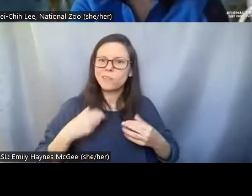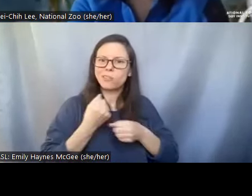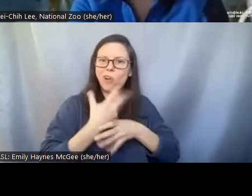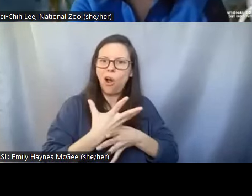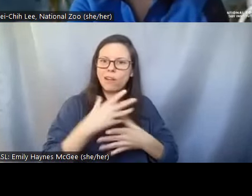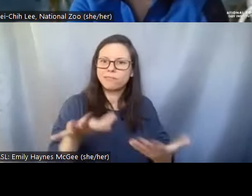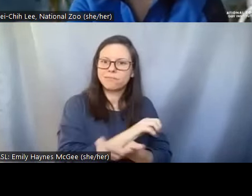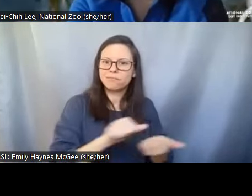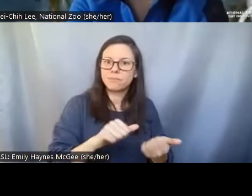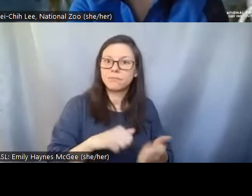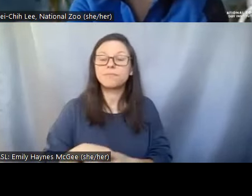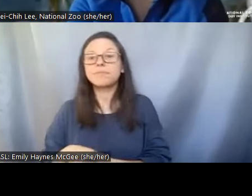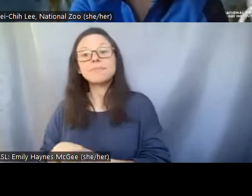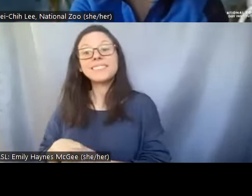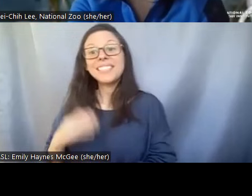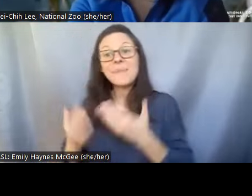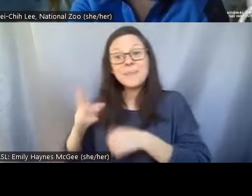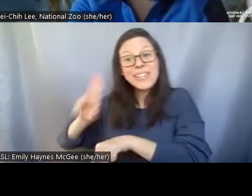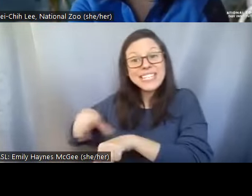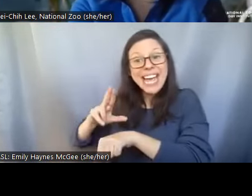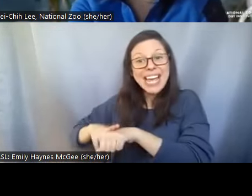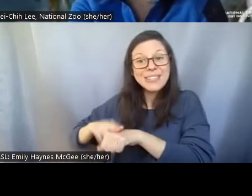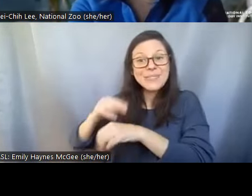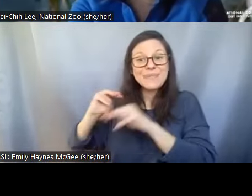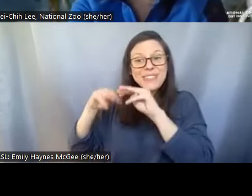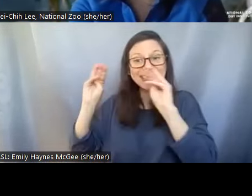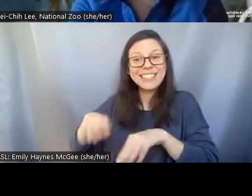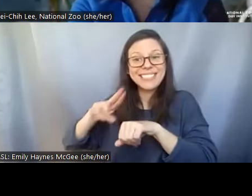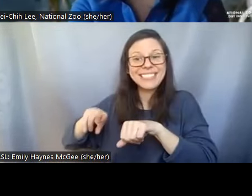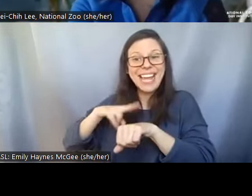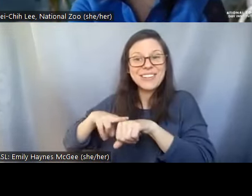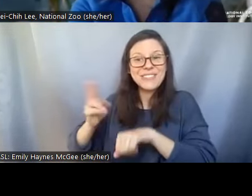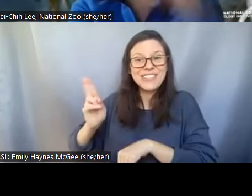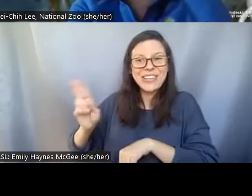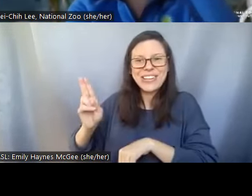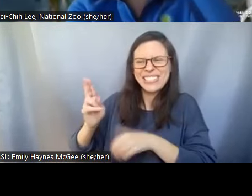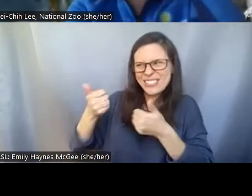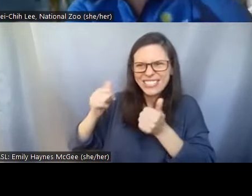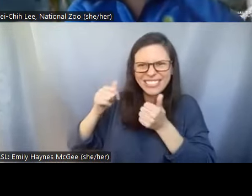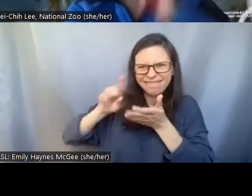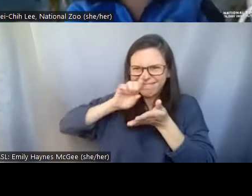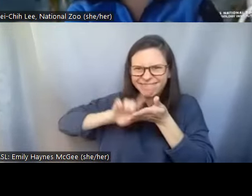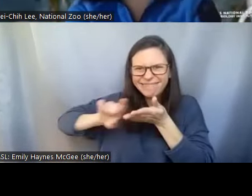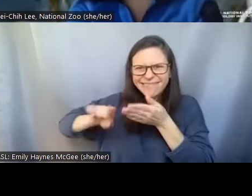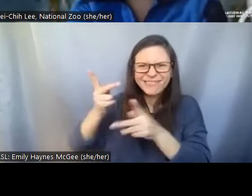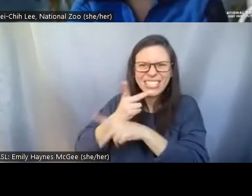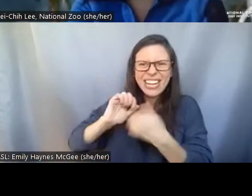Shellie: Maybe the National Museum of Natural History is working on dinosaurs or mammoths that's great.